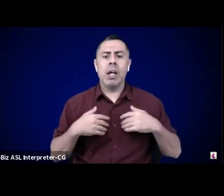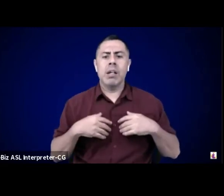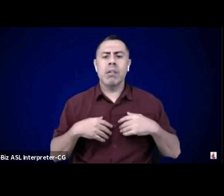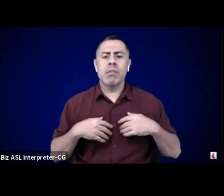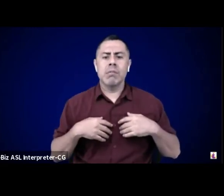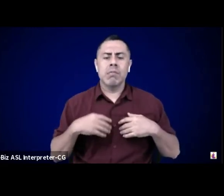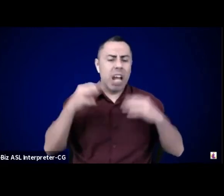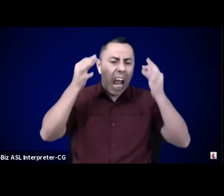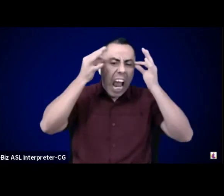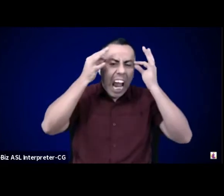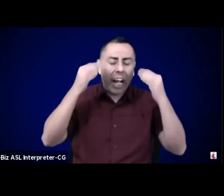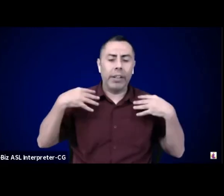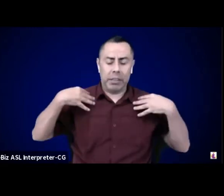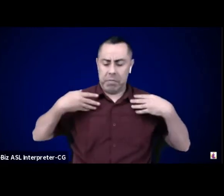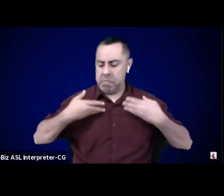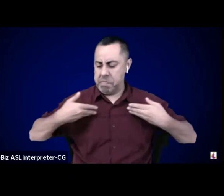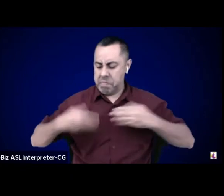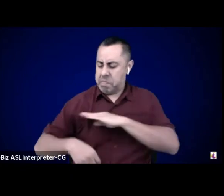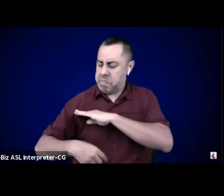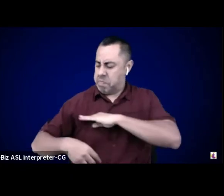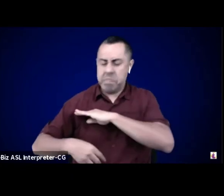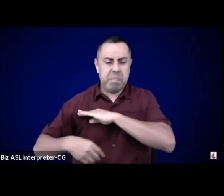Welcome the spirits to your right.